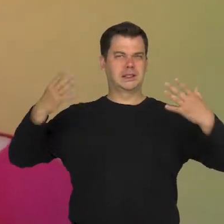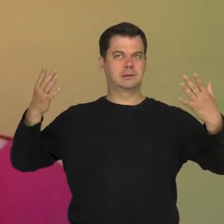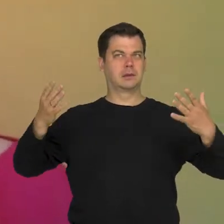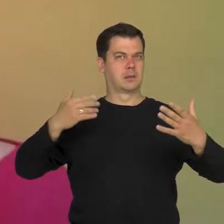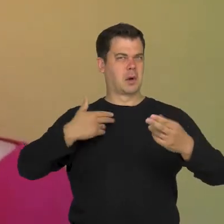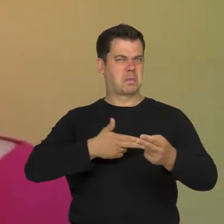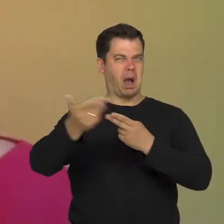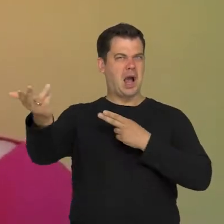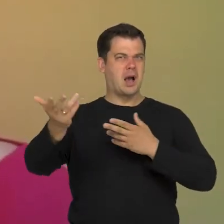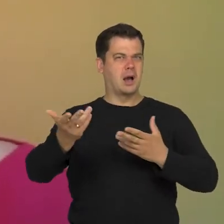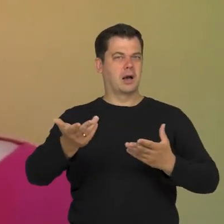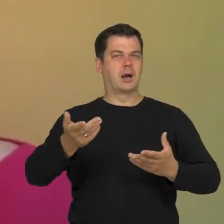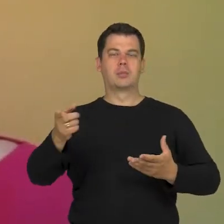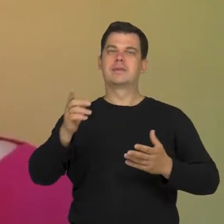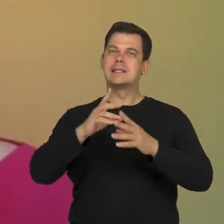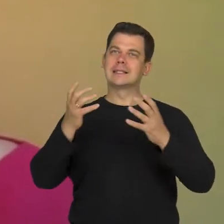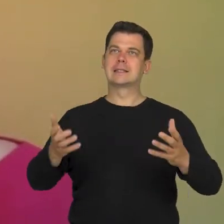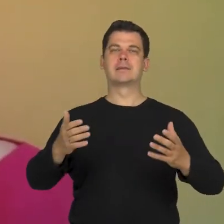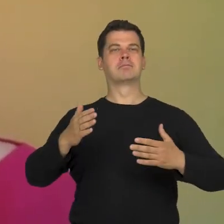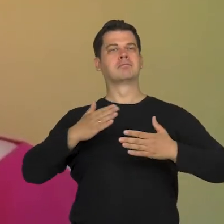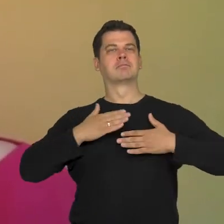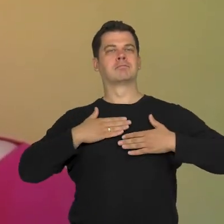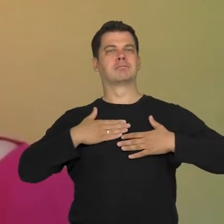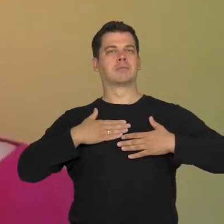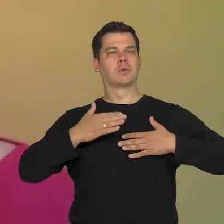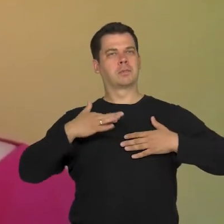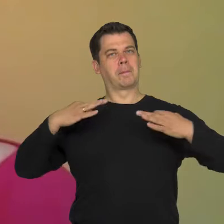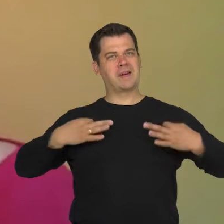just to regain the control of my space.